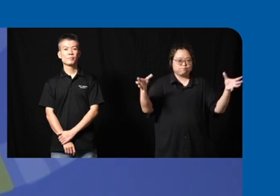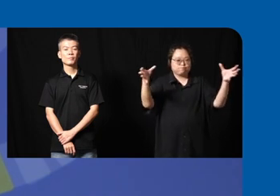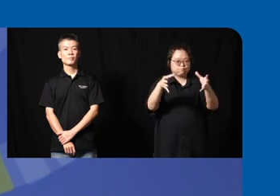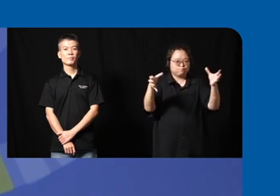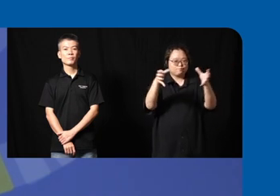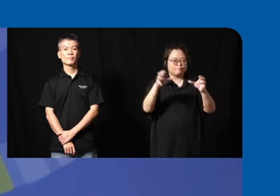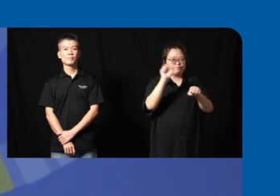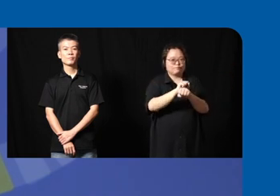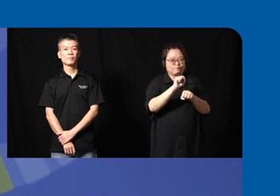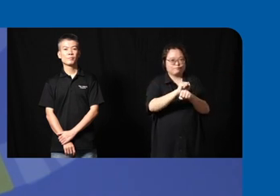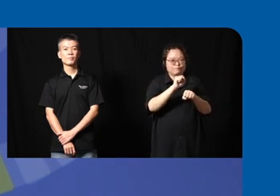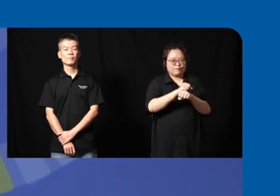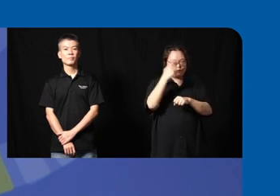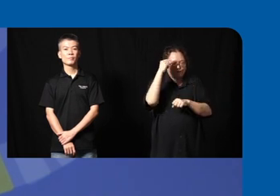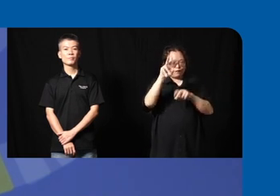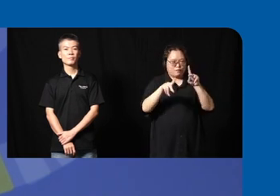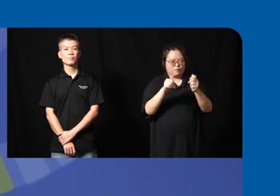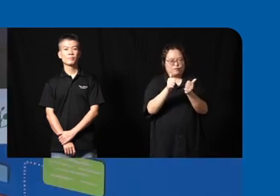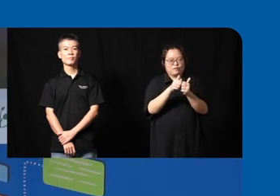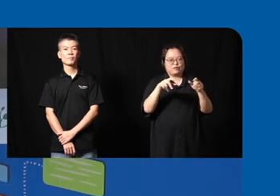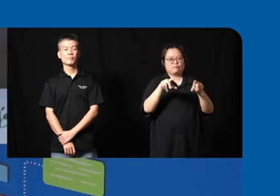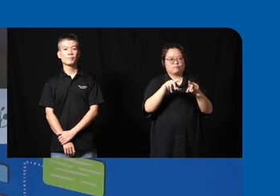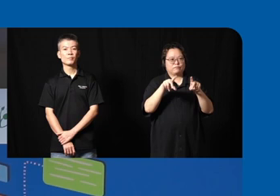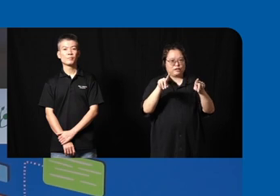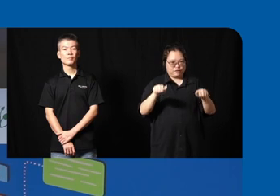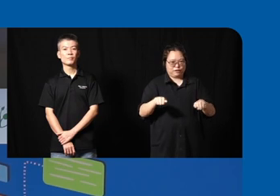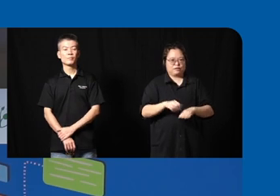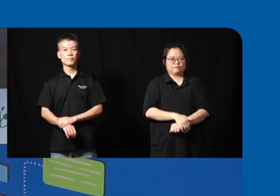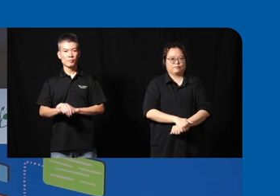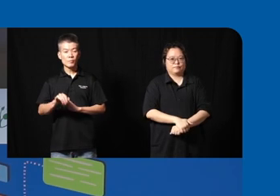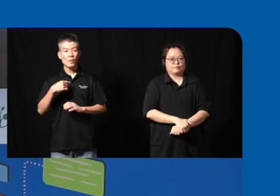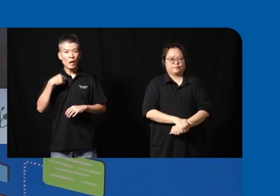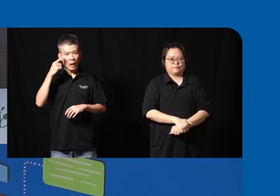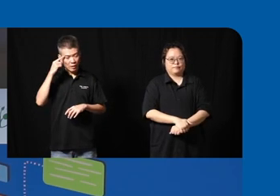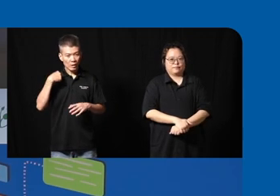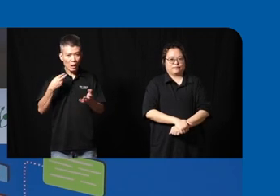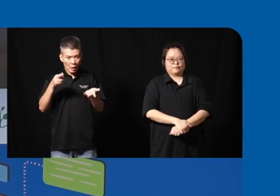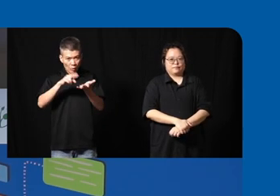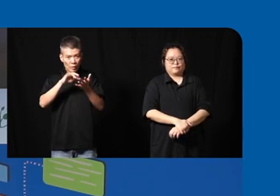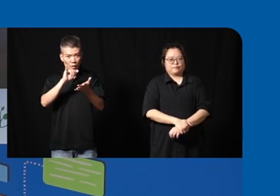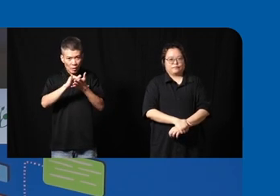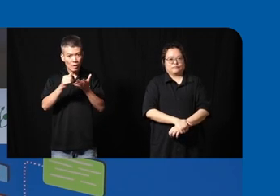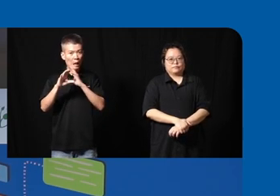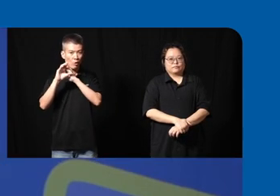especially for person with disabilities yeah so I think I repeat that but I'll commit ourselves